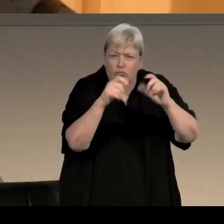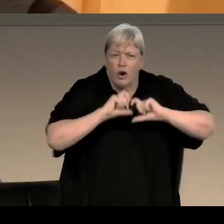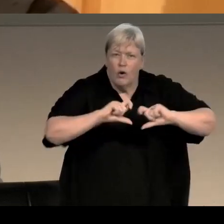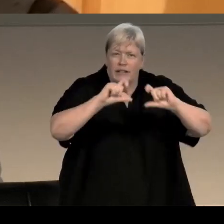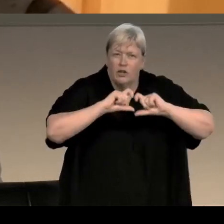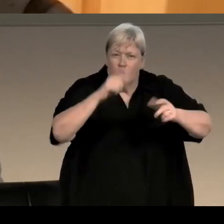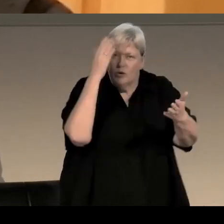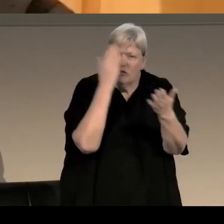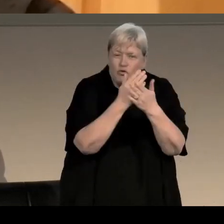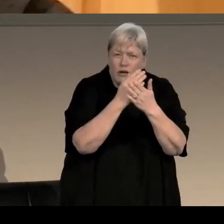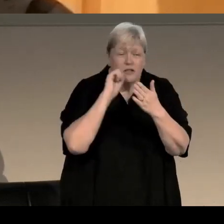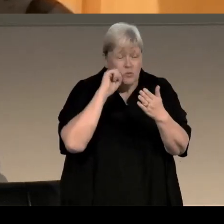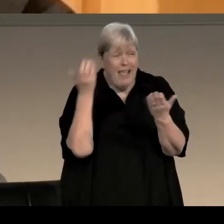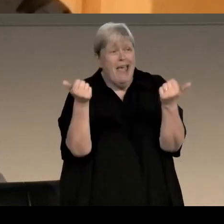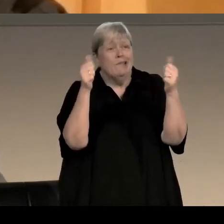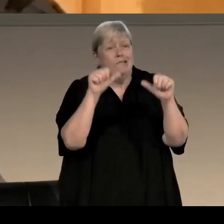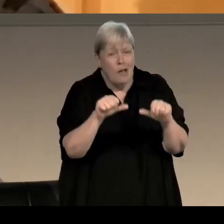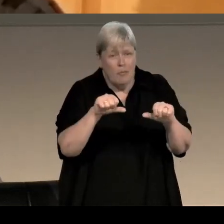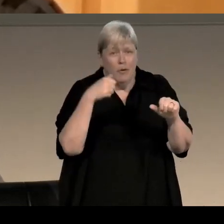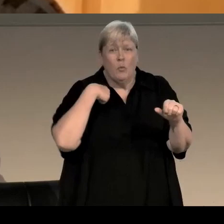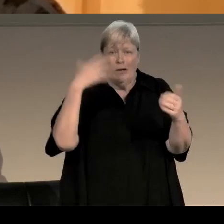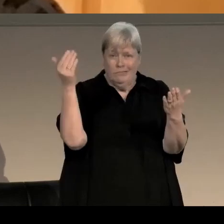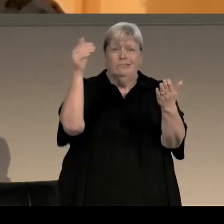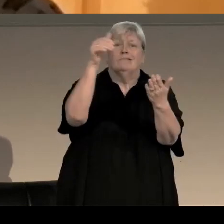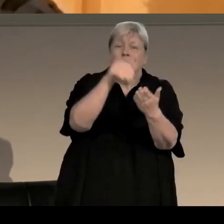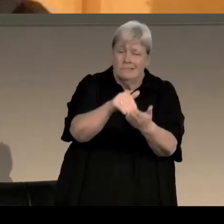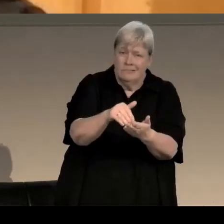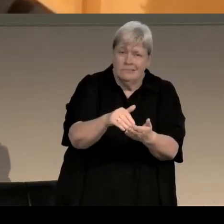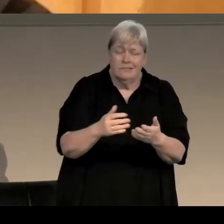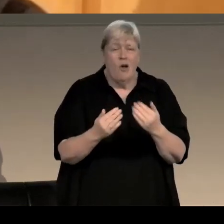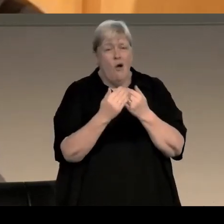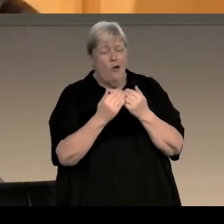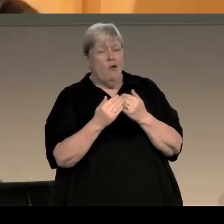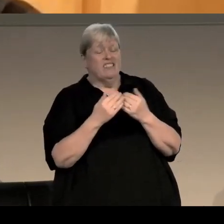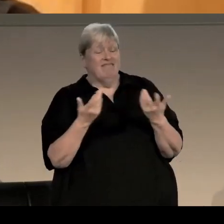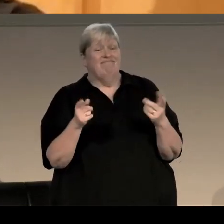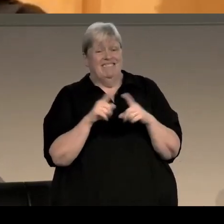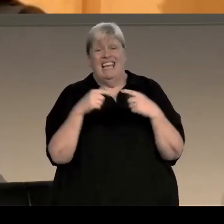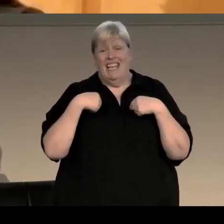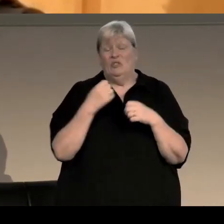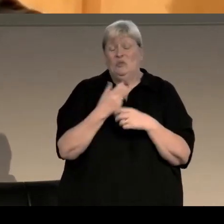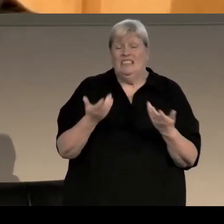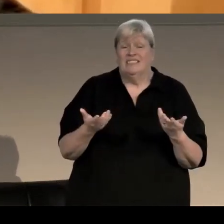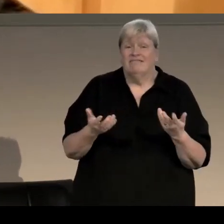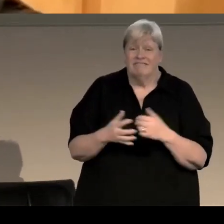trusting that you'll end up where you want to be, or or as near as damn it, and that's kind of how it is.